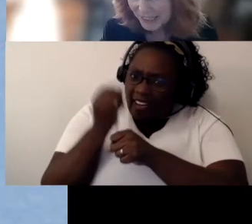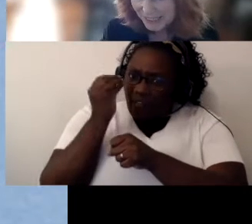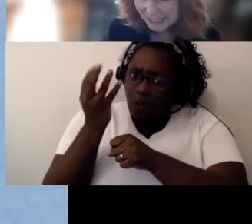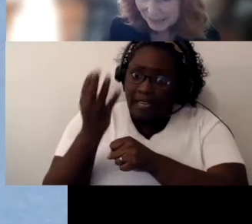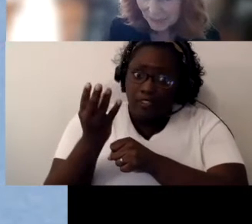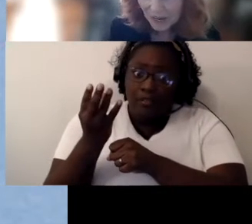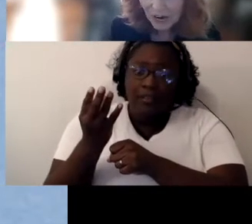system